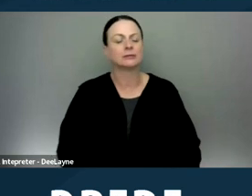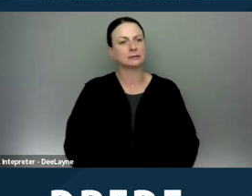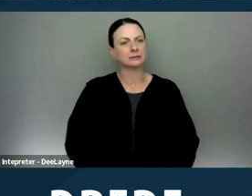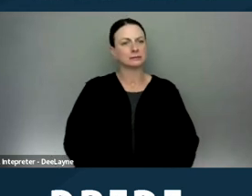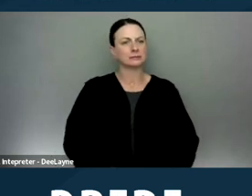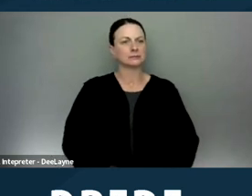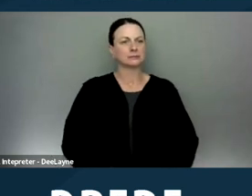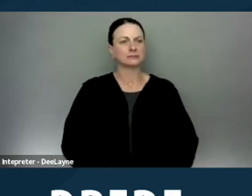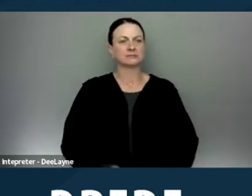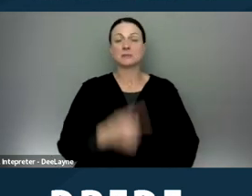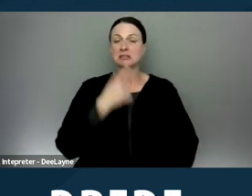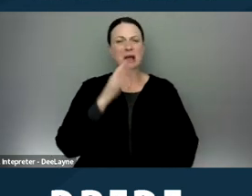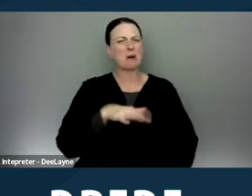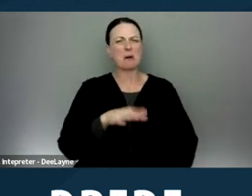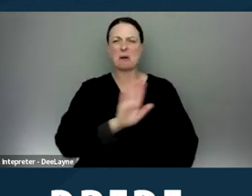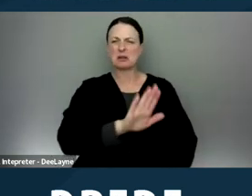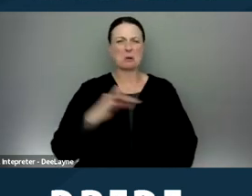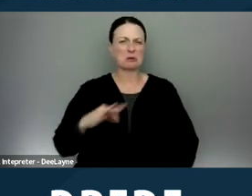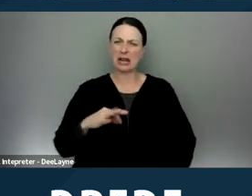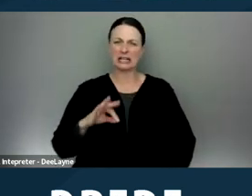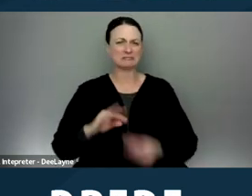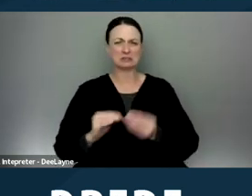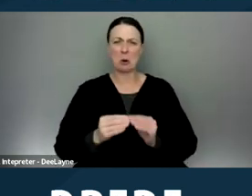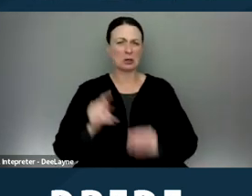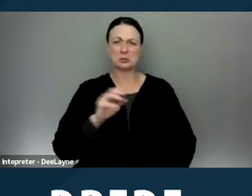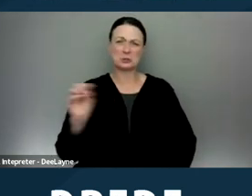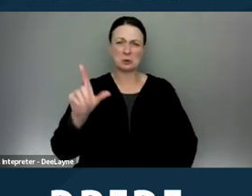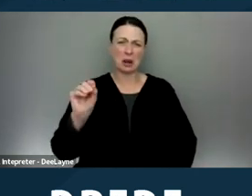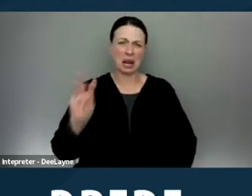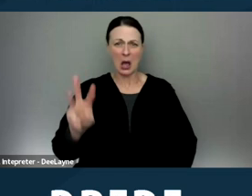Saying that the credit, their credit is too low and particular without providing